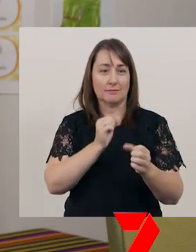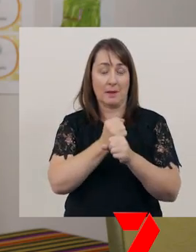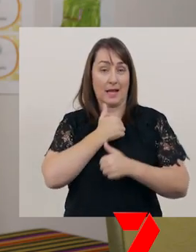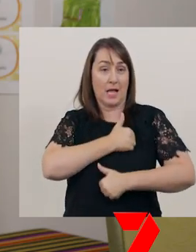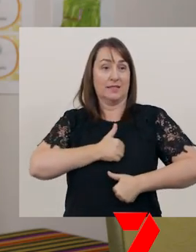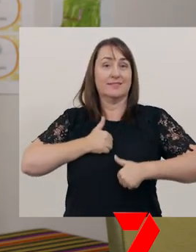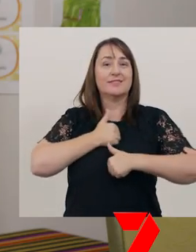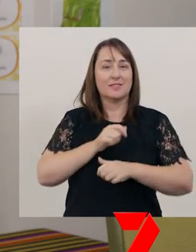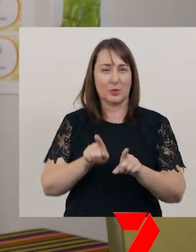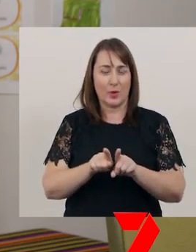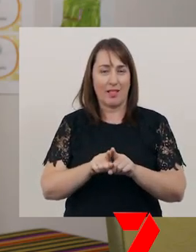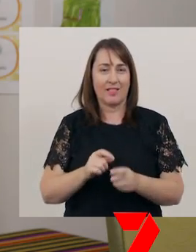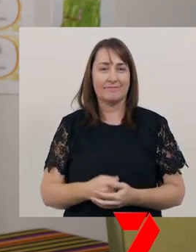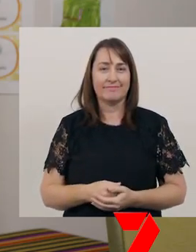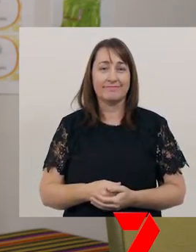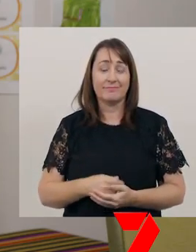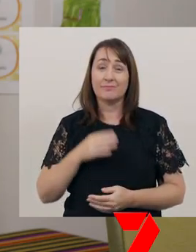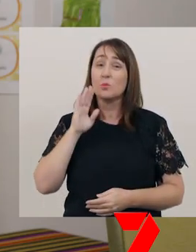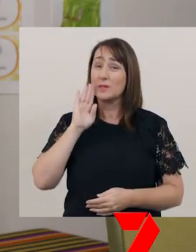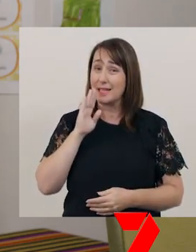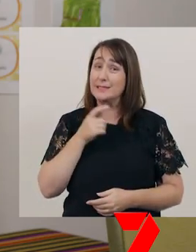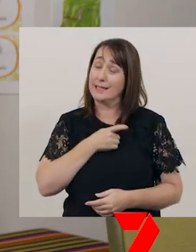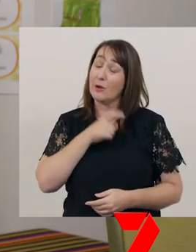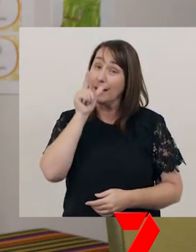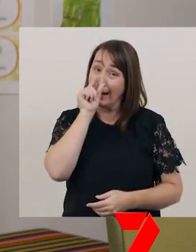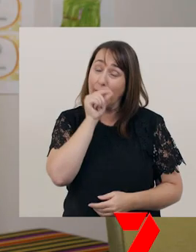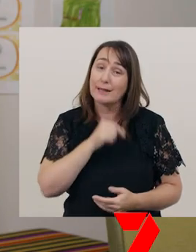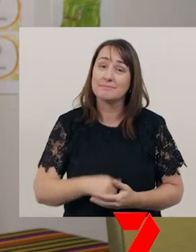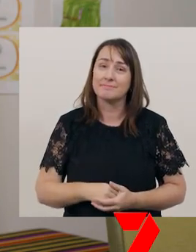Presentations can be a little scary, but planning, practising,